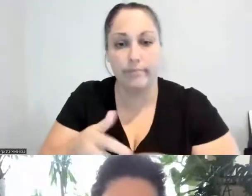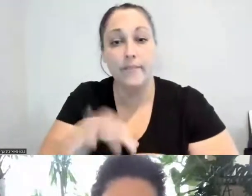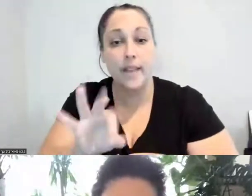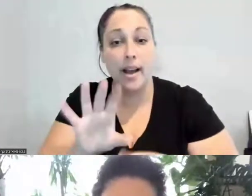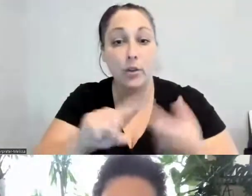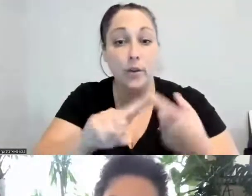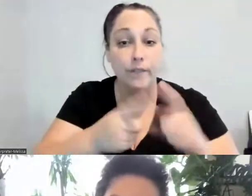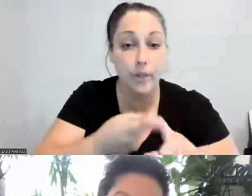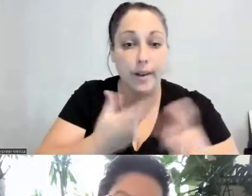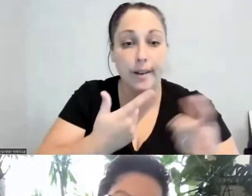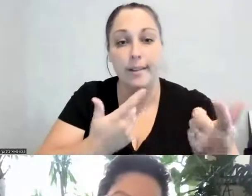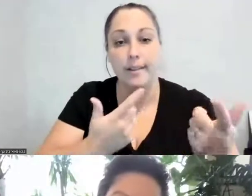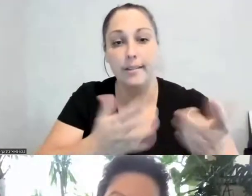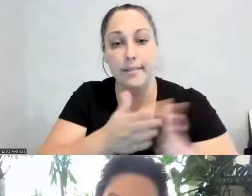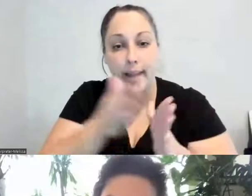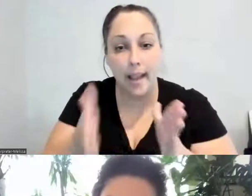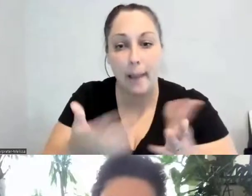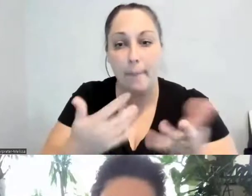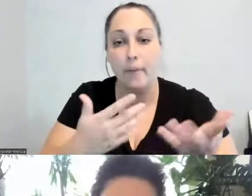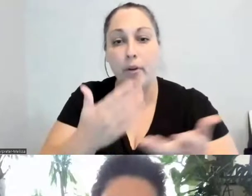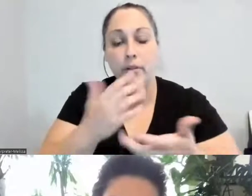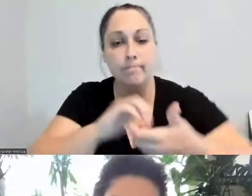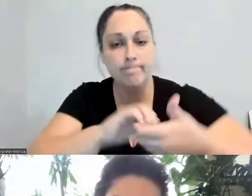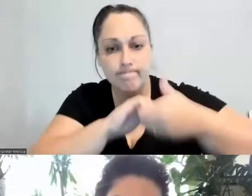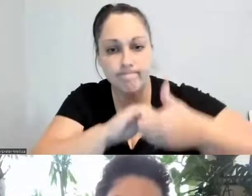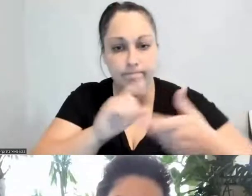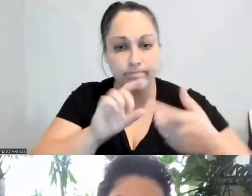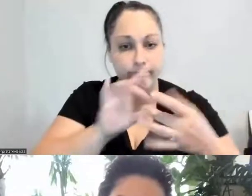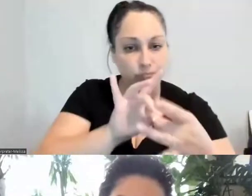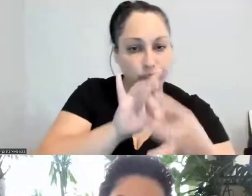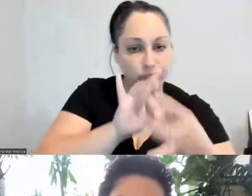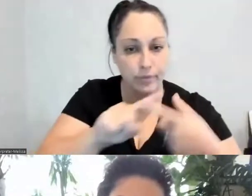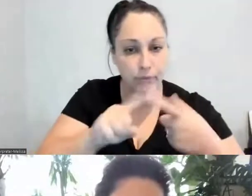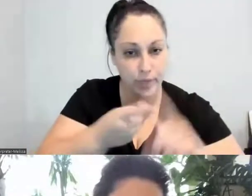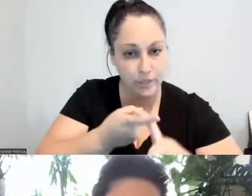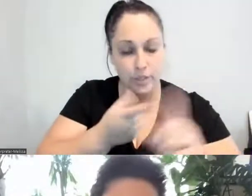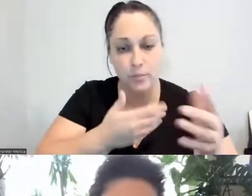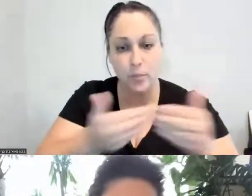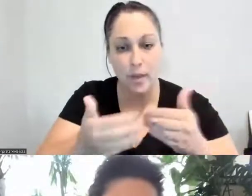can create, you know, some relationship, some friendships with, and start locally.